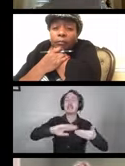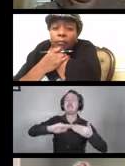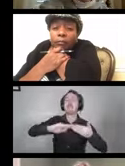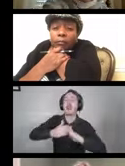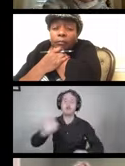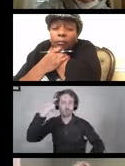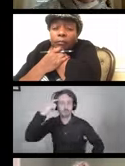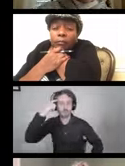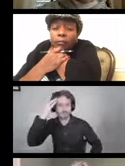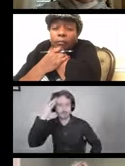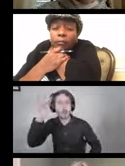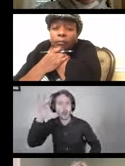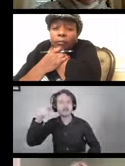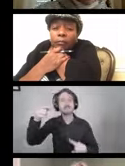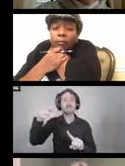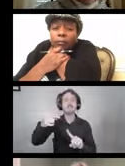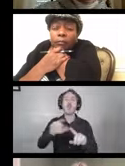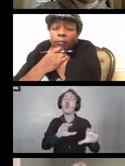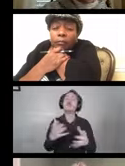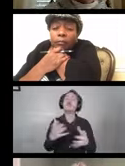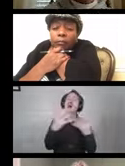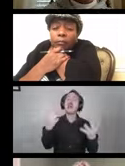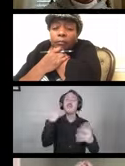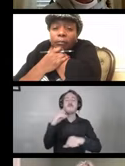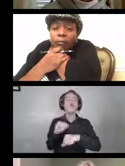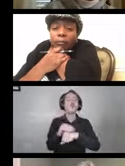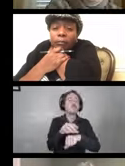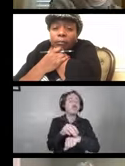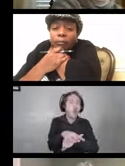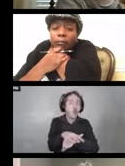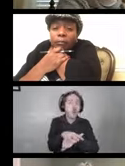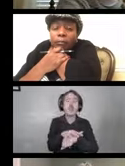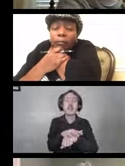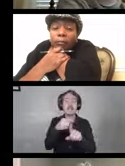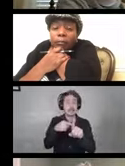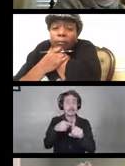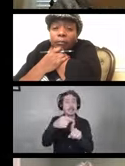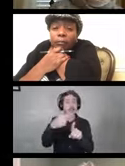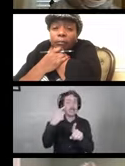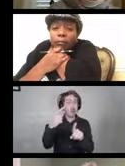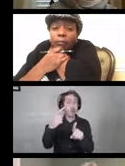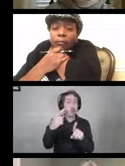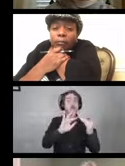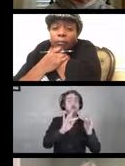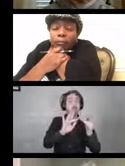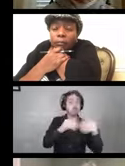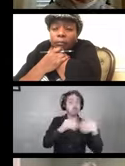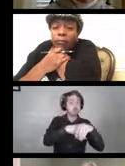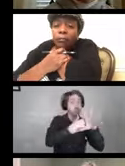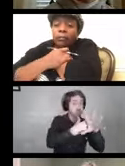We do a lot when it comes to accessibility consulting, specifically for the built environment and the virtual environment.